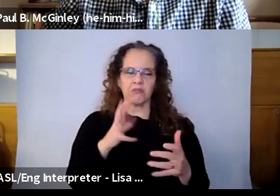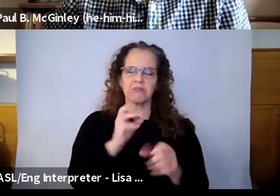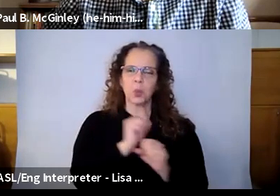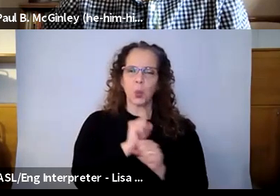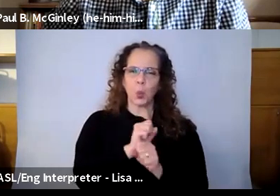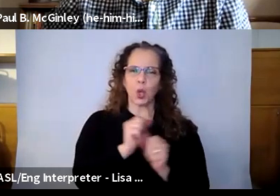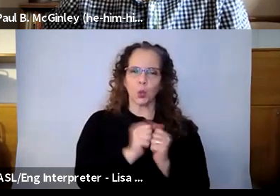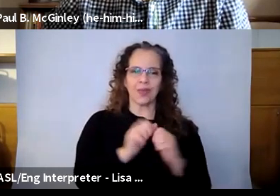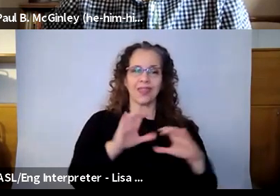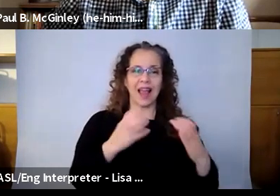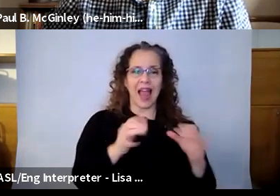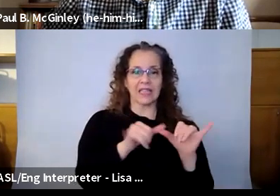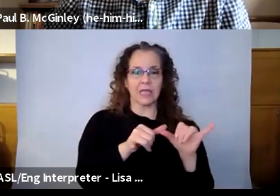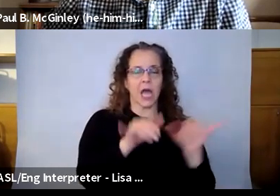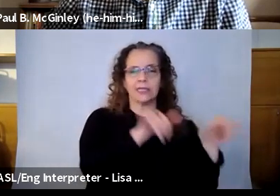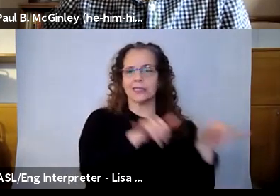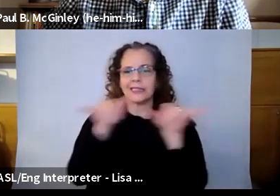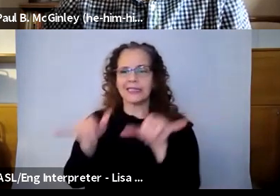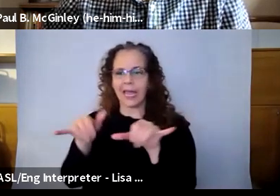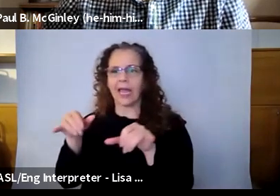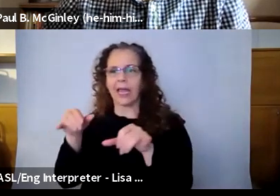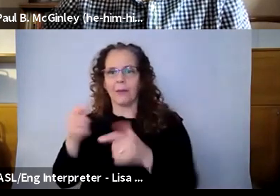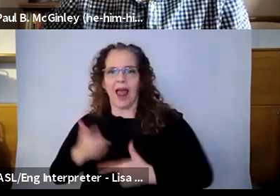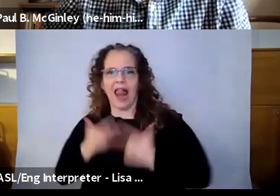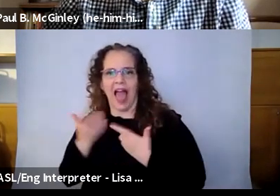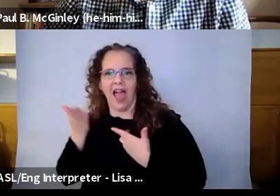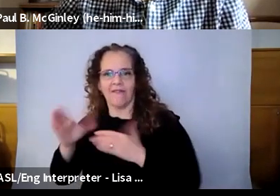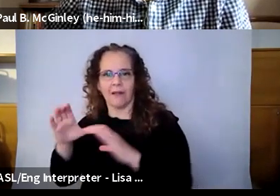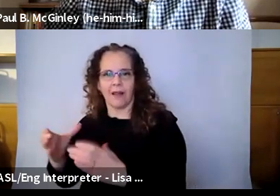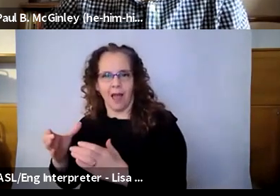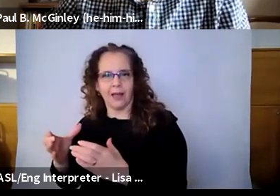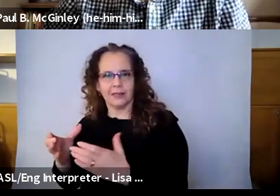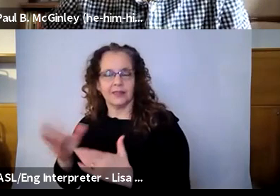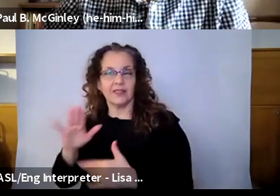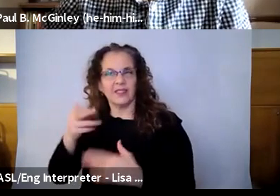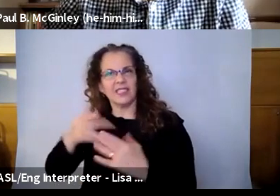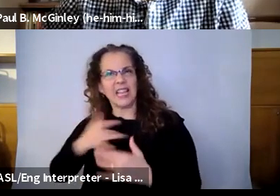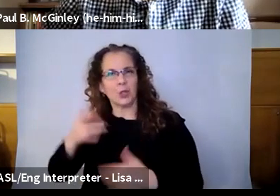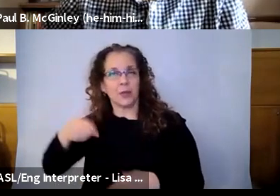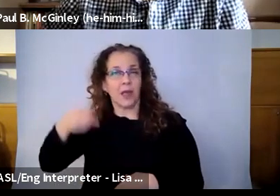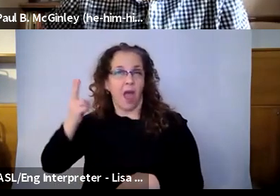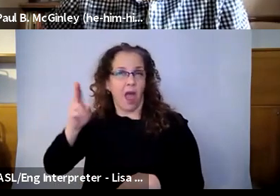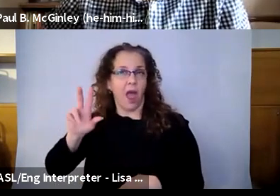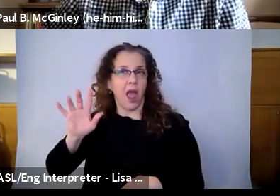same for if you were in school, which is often around, like, the high 20s into 30. But in general, I would say the